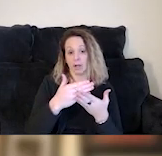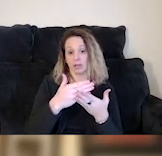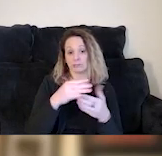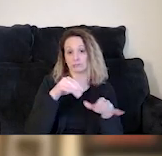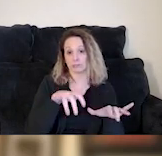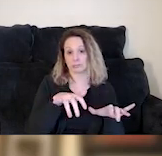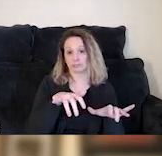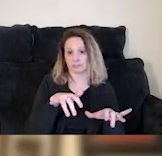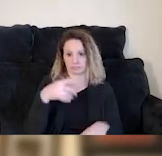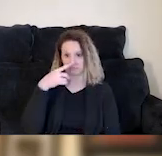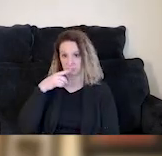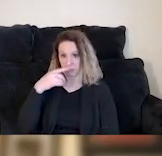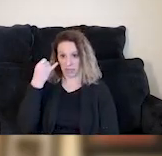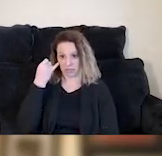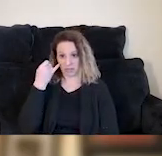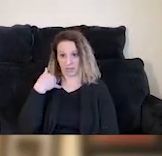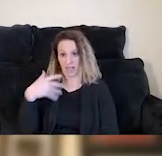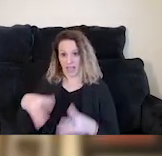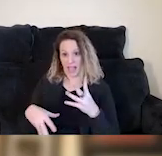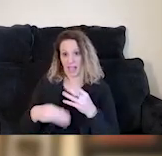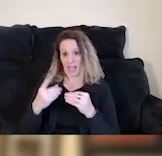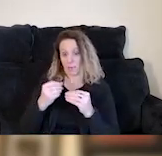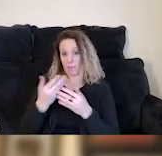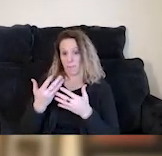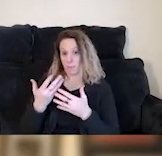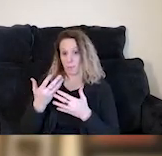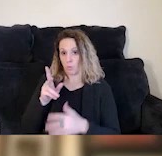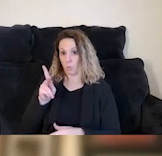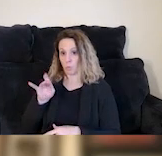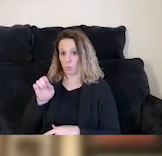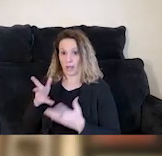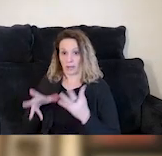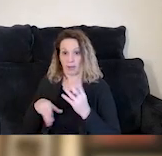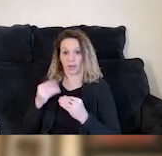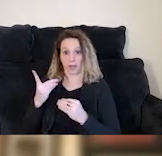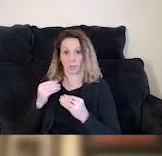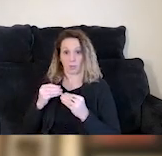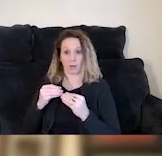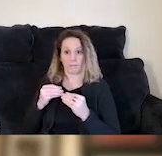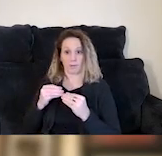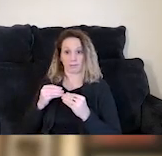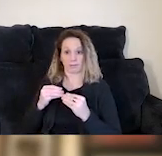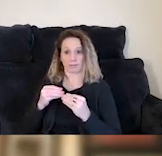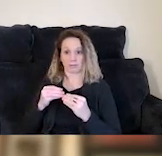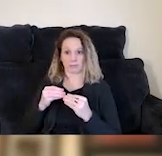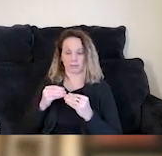Lisa, do you mind if I add one more thing? I still- - No, go right ahead. That I've lost, I'm having trouble going between the chat and the Q&A.